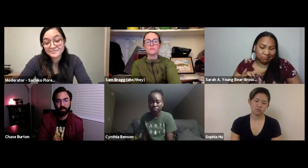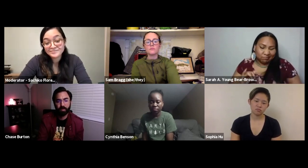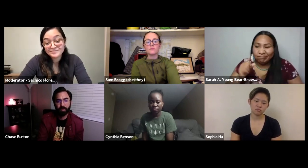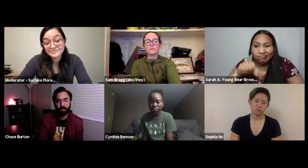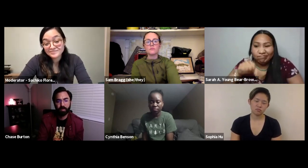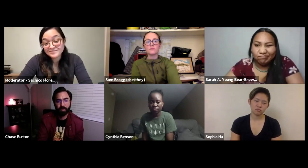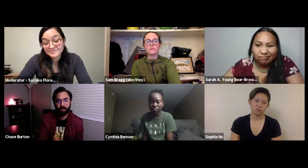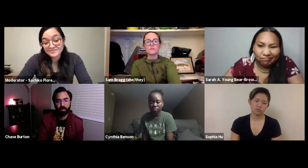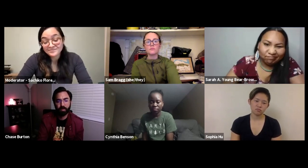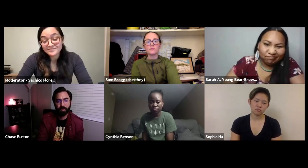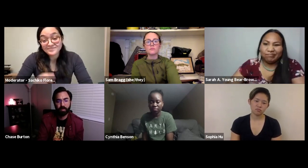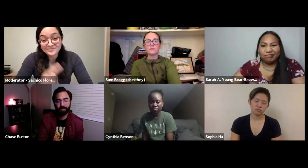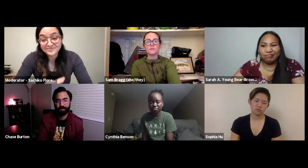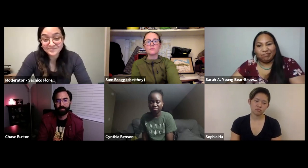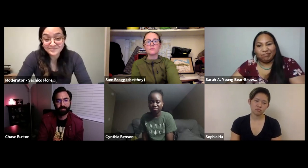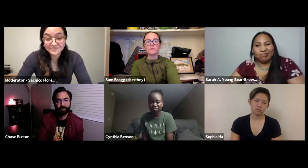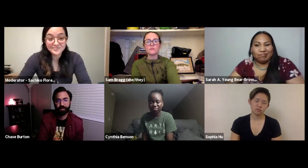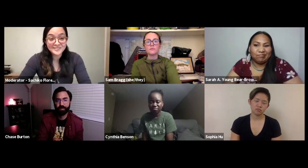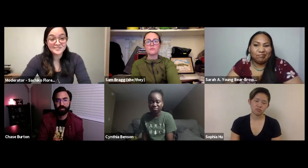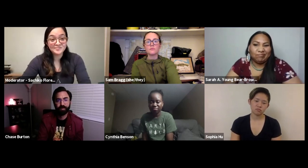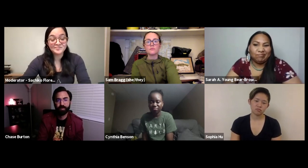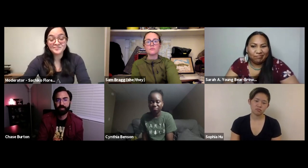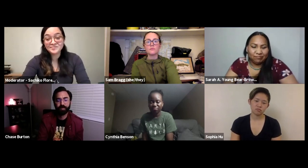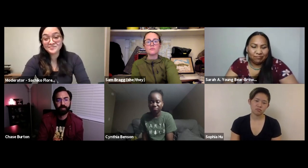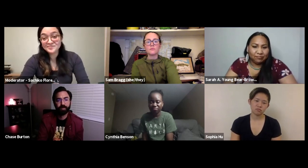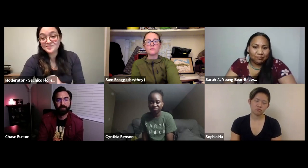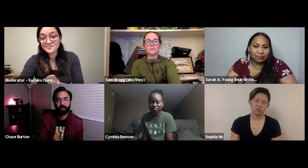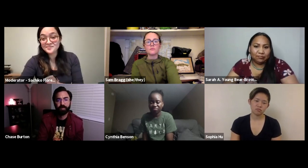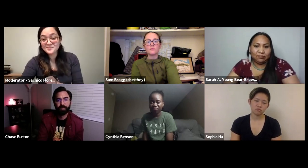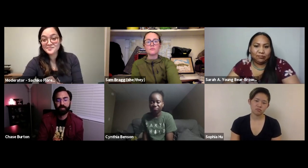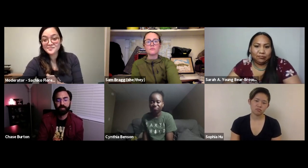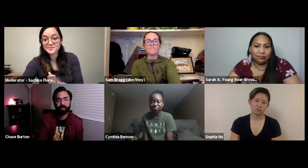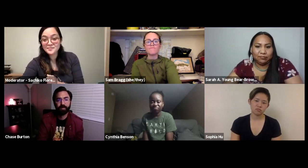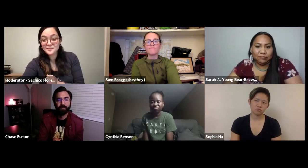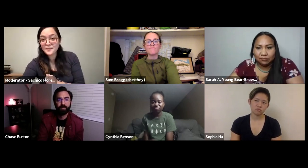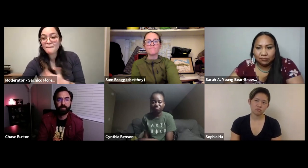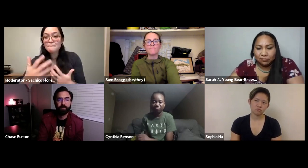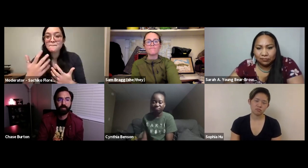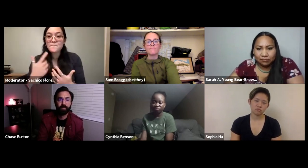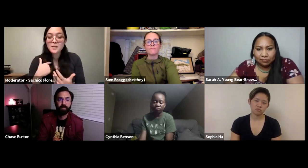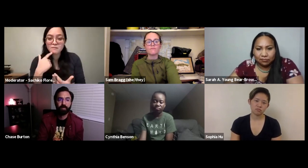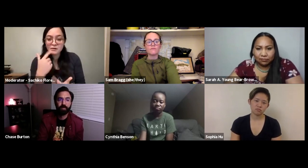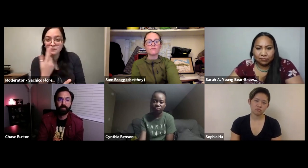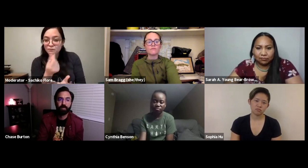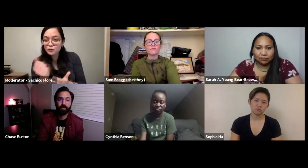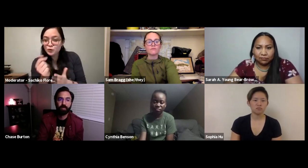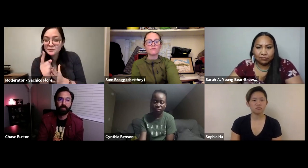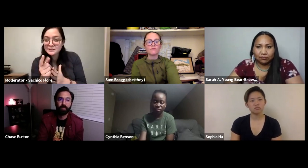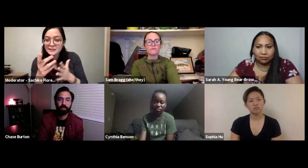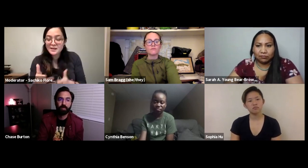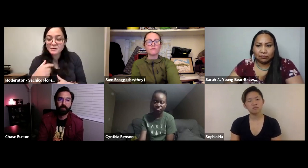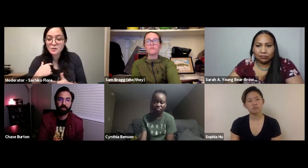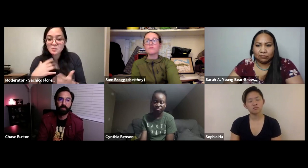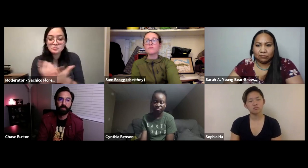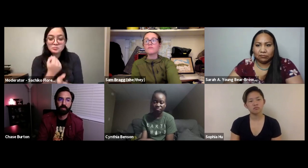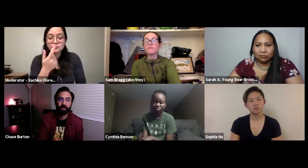a little better but it's still a struggle, and it's still a battle that we all have to face daily. SACHIKO: Yeah, it's an ongoing battle. I know